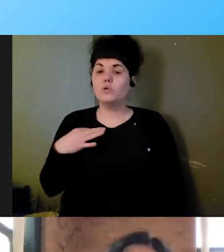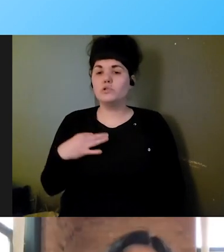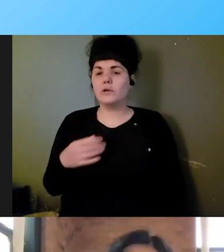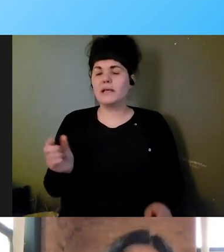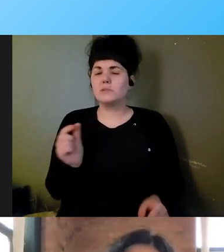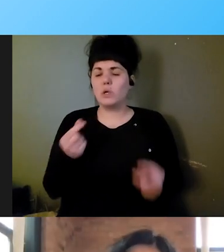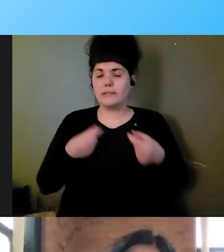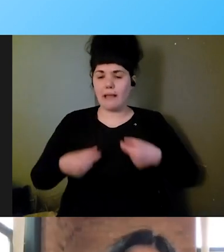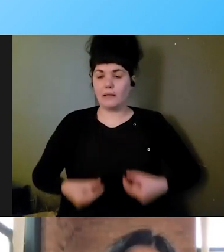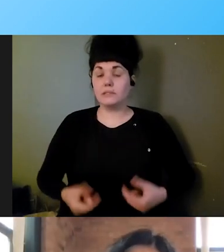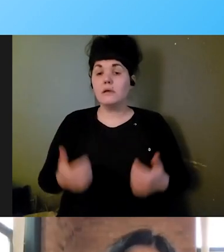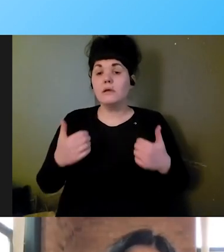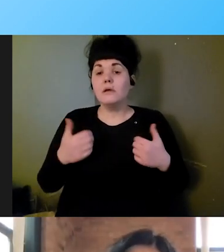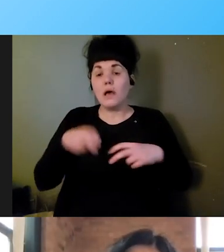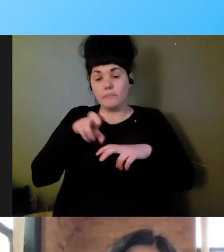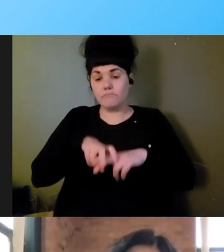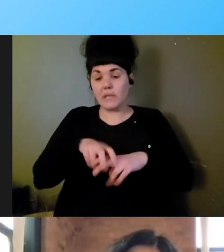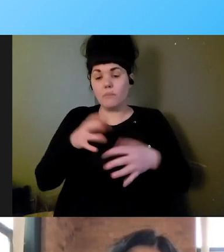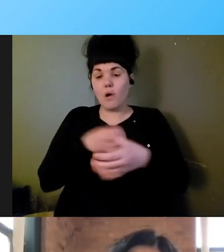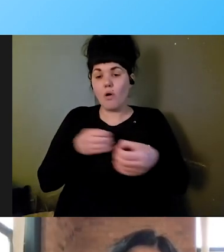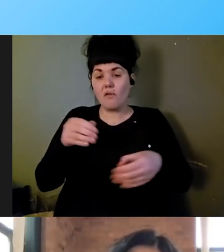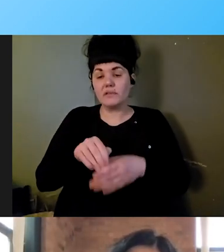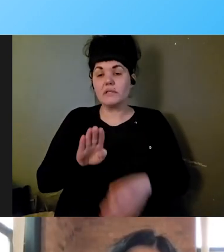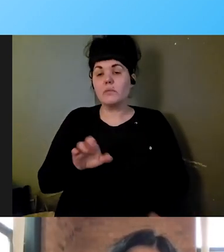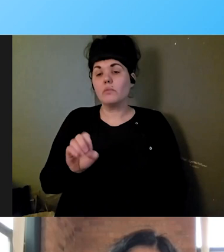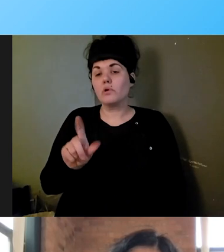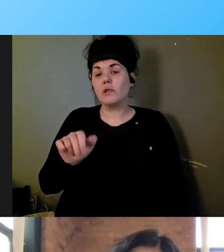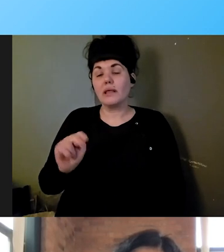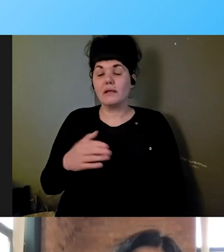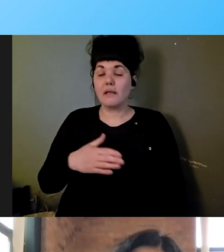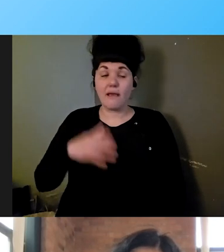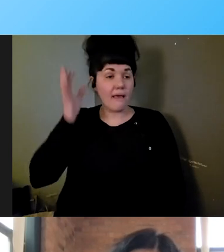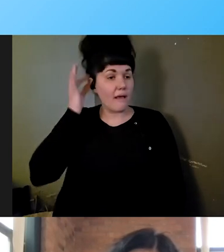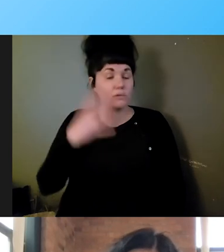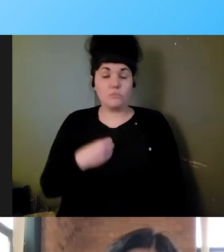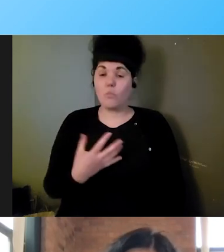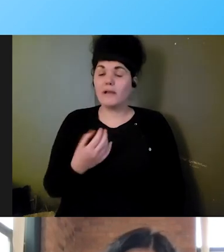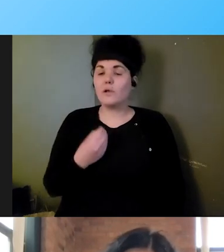male in a blue shirt with glasses and sitting in an